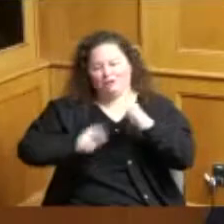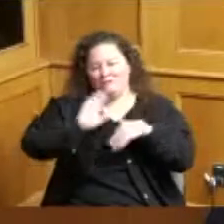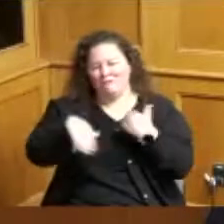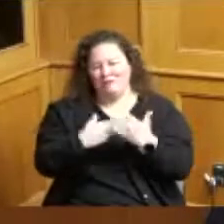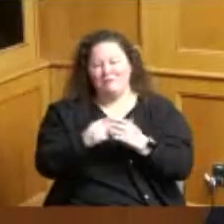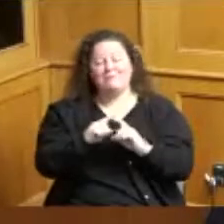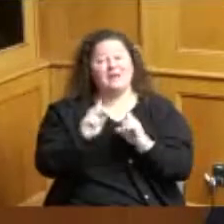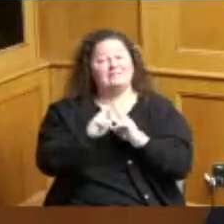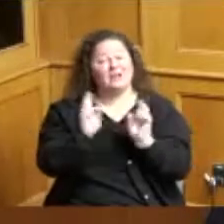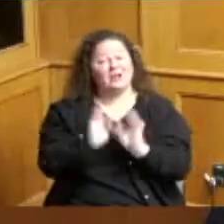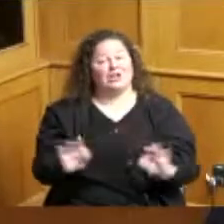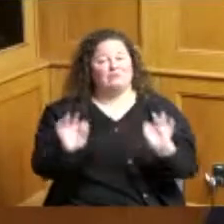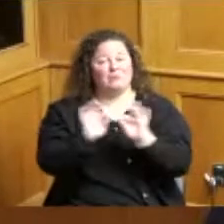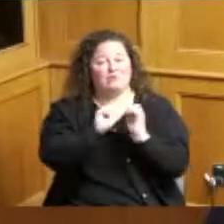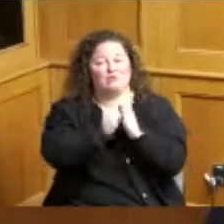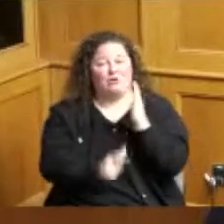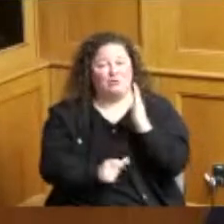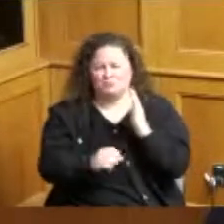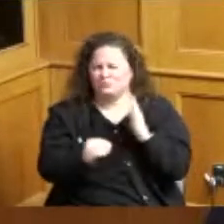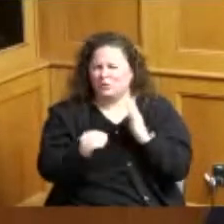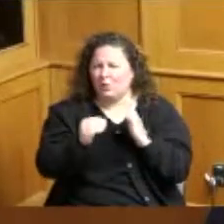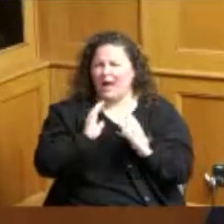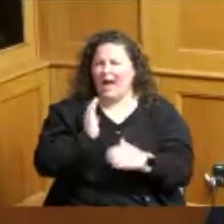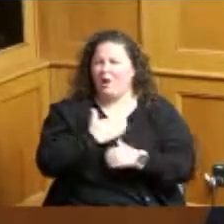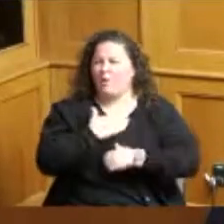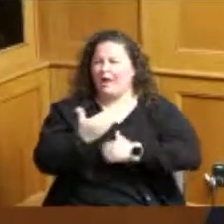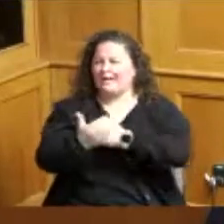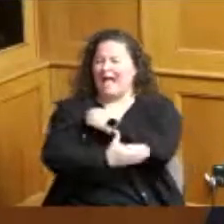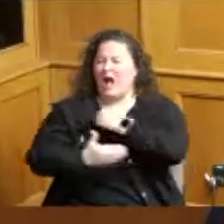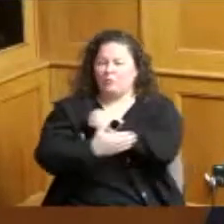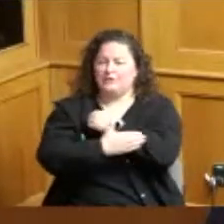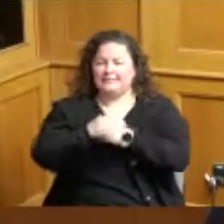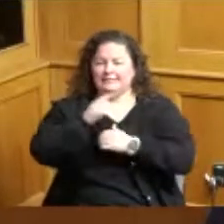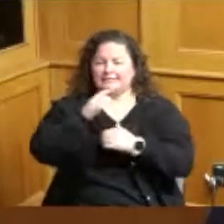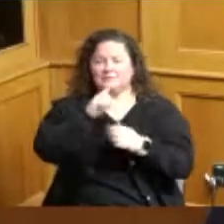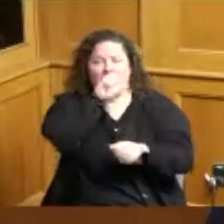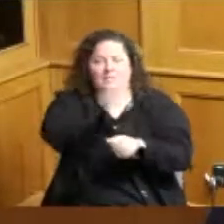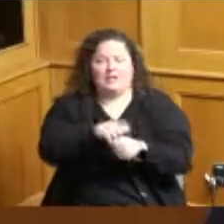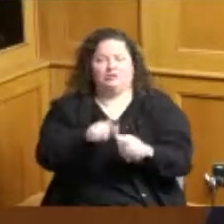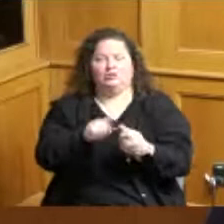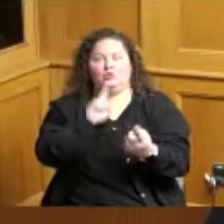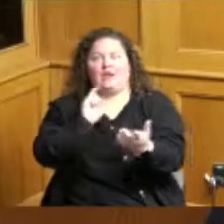important so whereas our county is committed to recognizing that our growth and strength depends